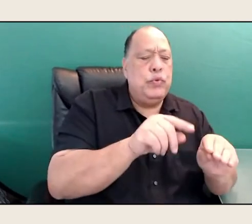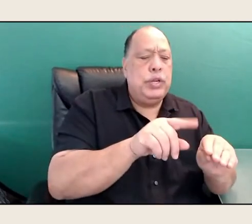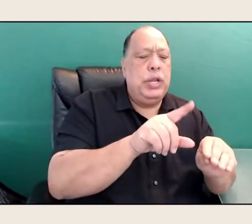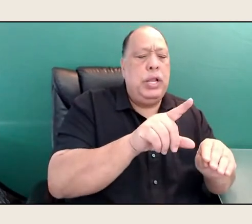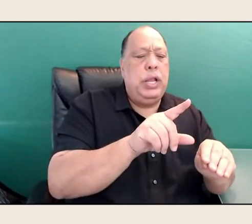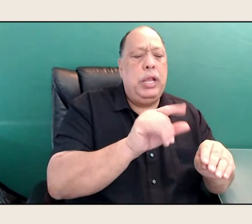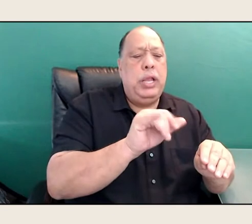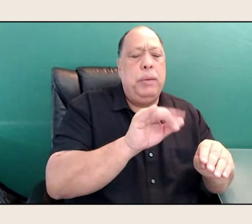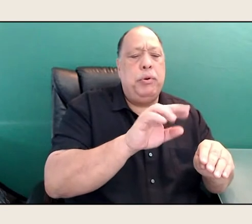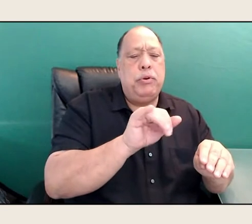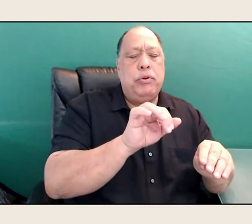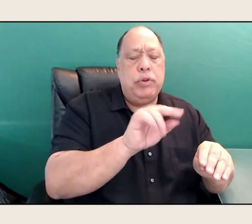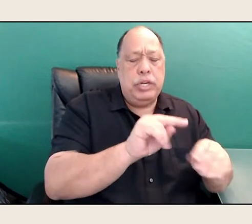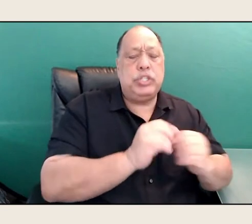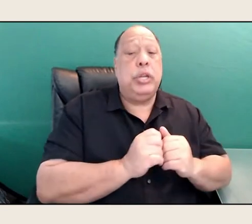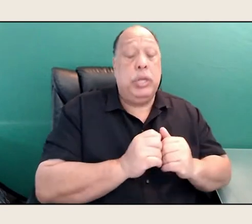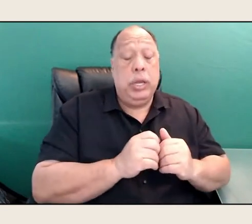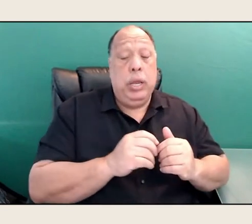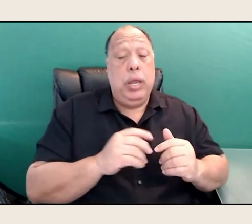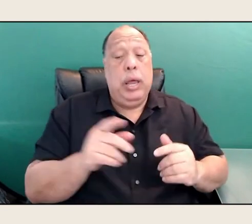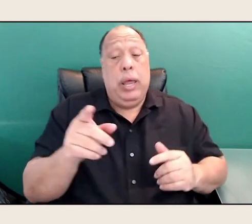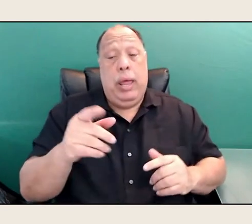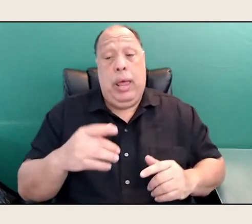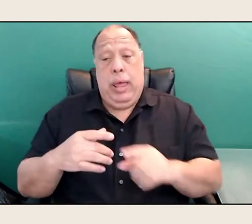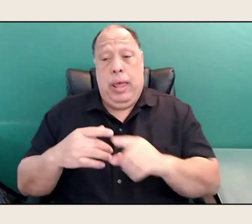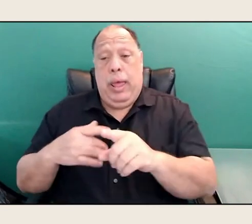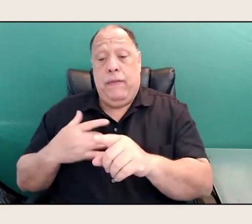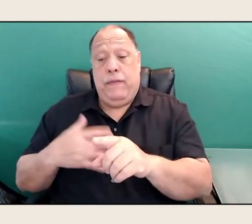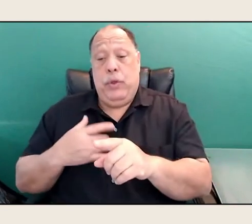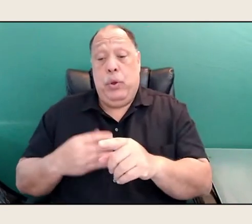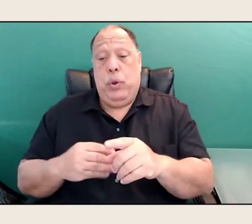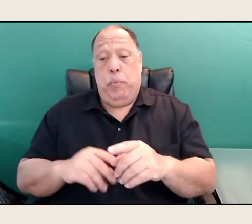I mean, I don't know, I guess, I've wondered about this.